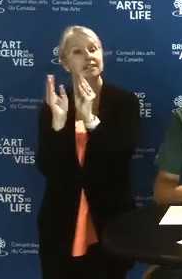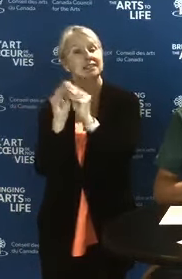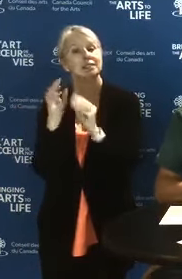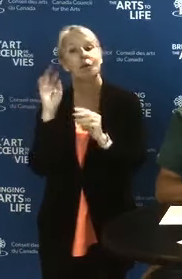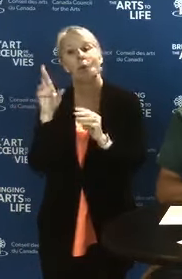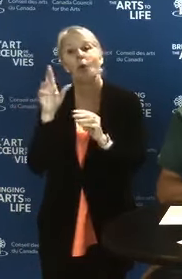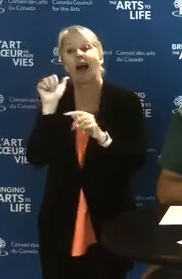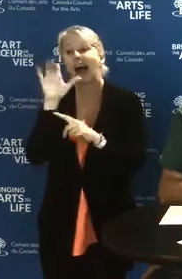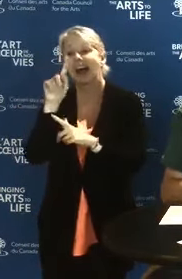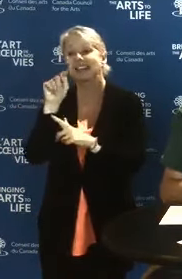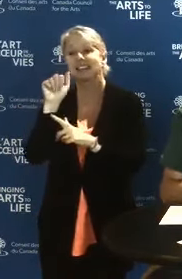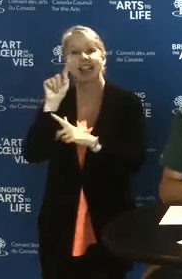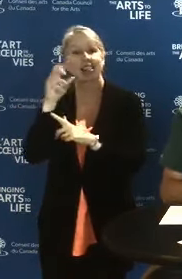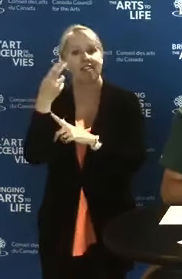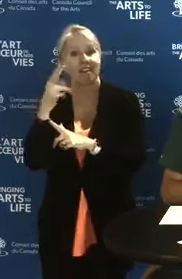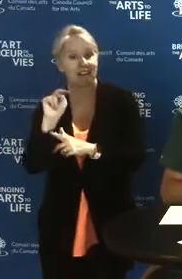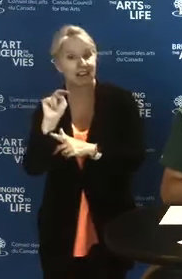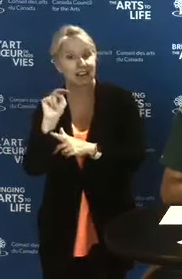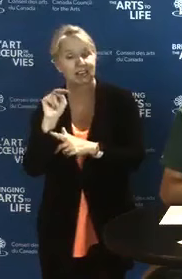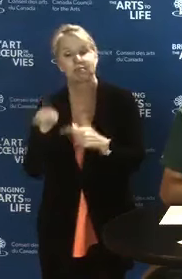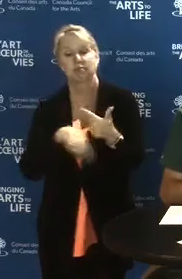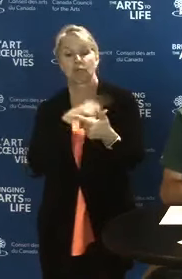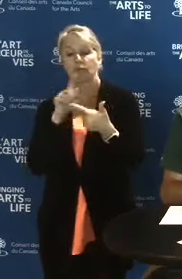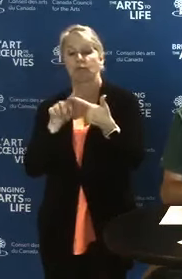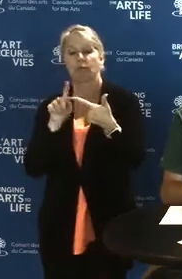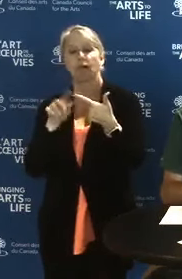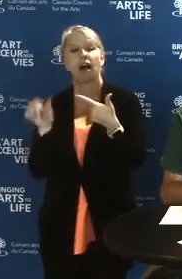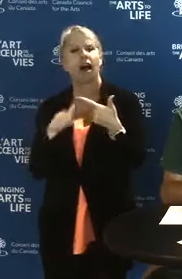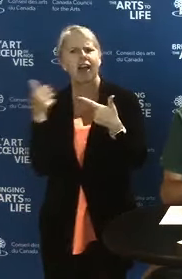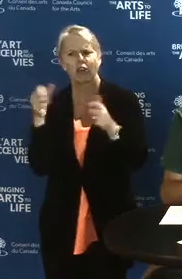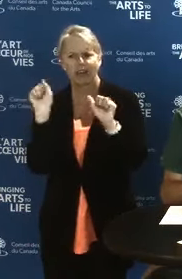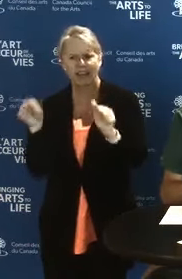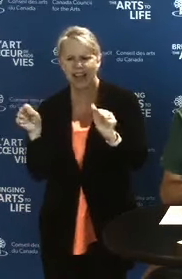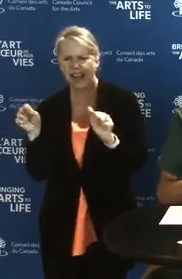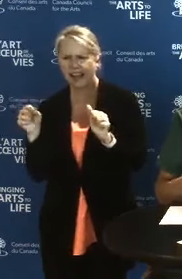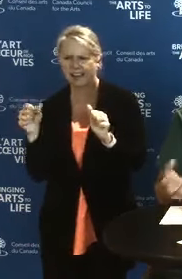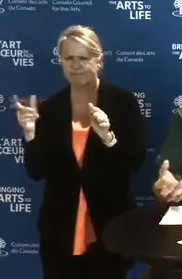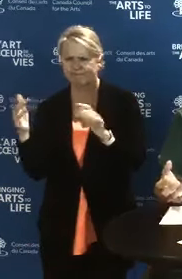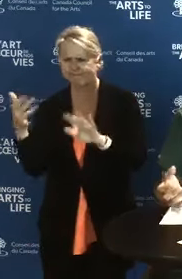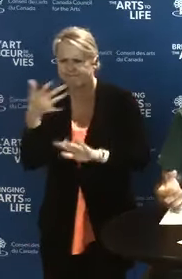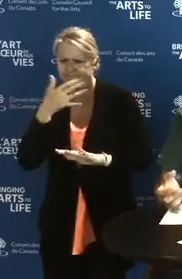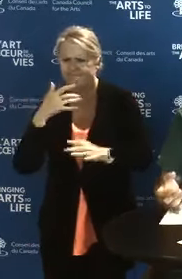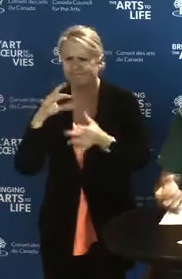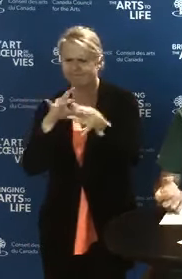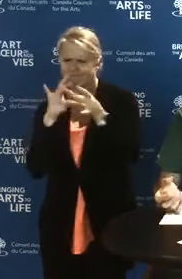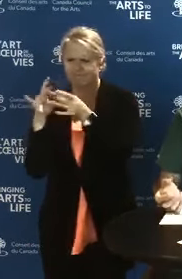Second, you can use this component to gather and connect with peers and experts.